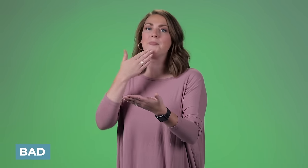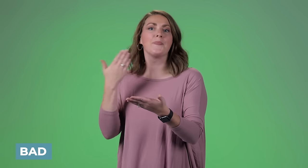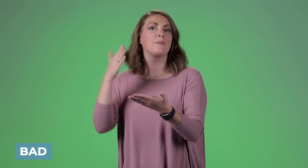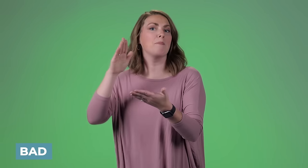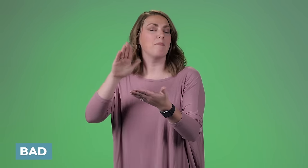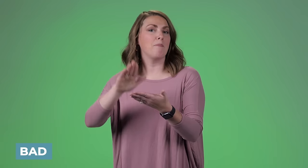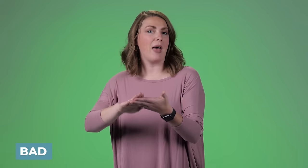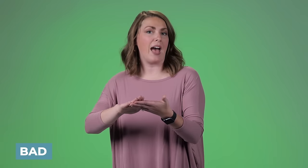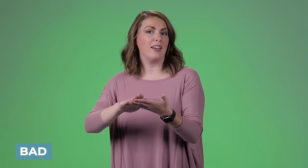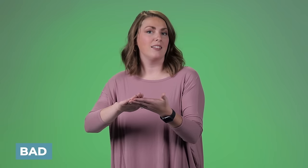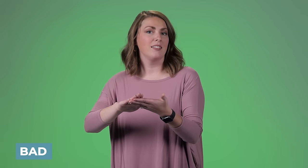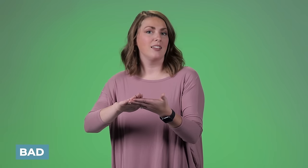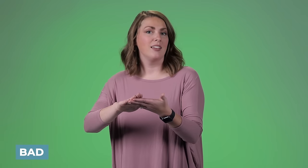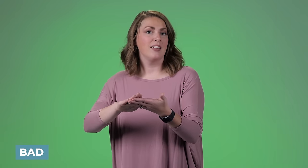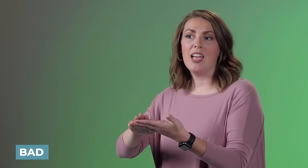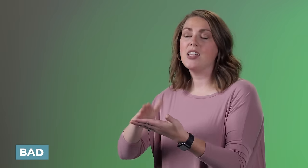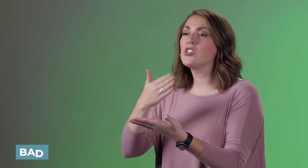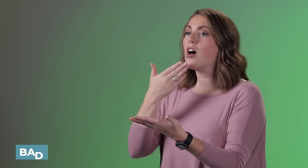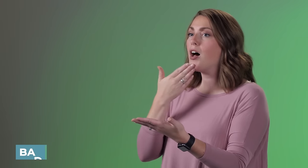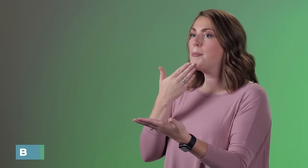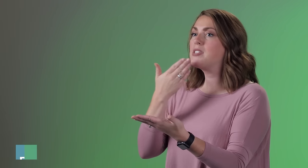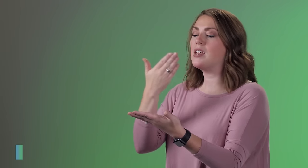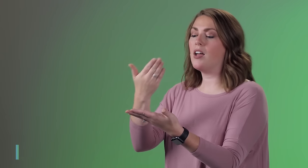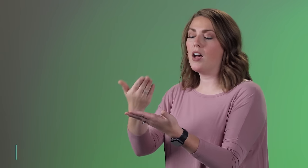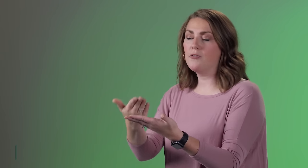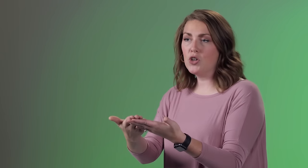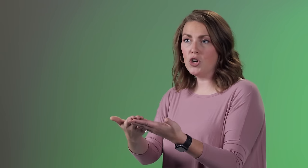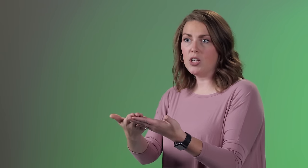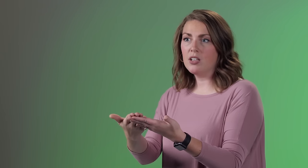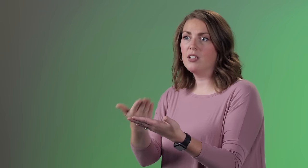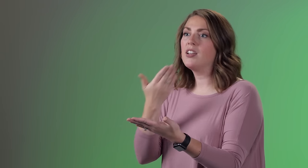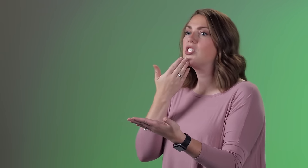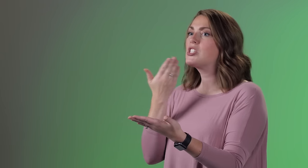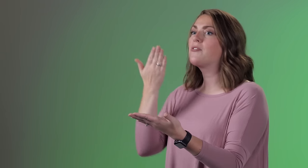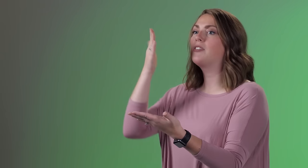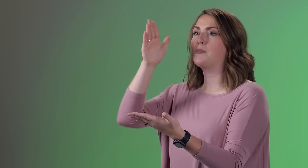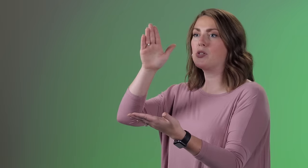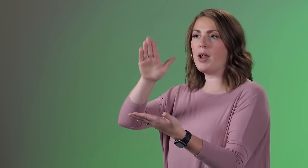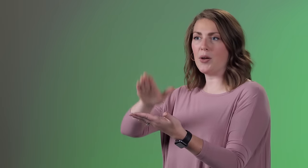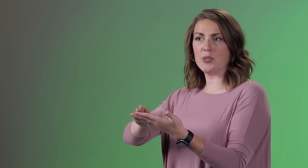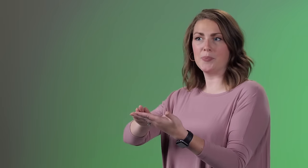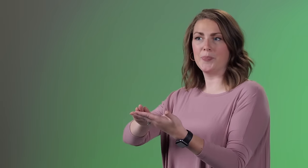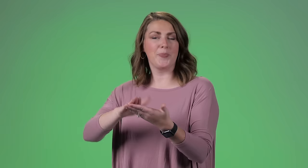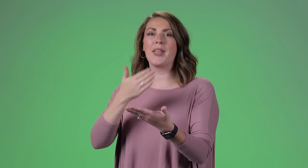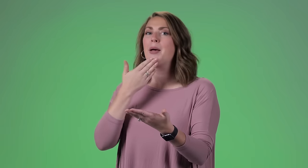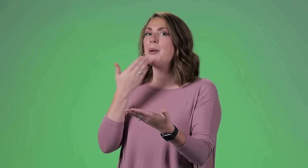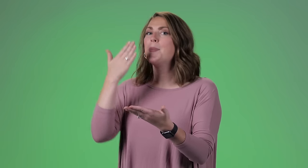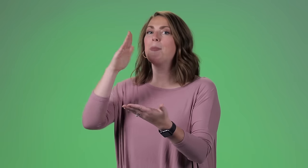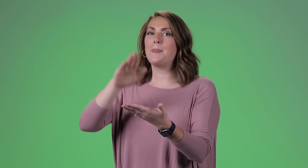'Confused or confused', you're pointing to your head and showing that something's messed up